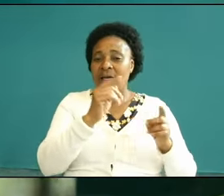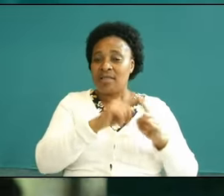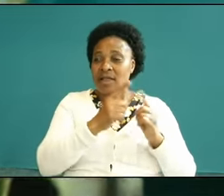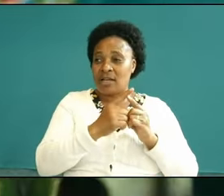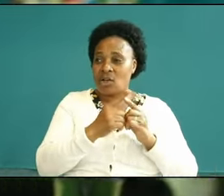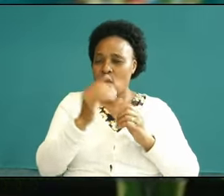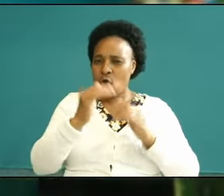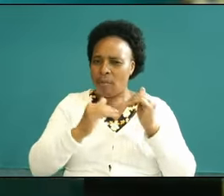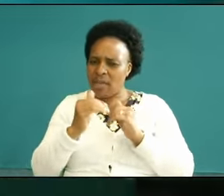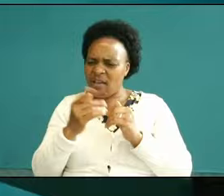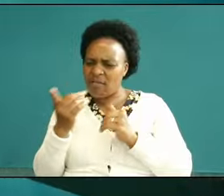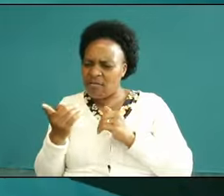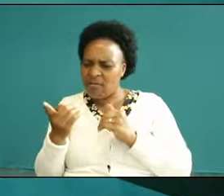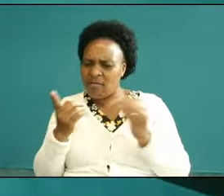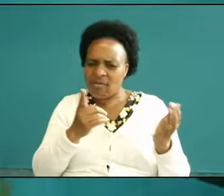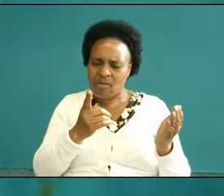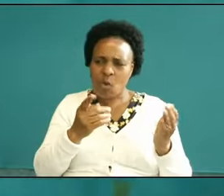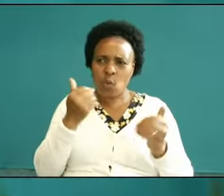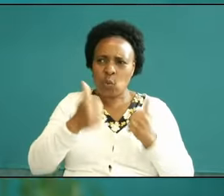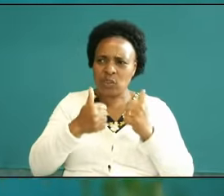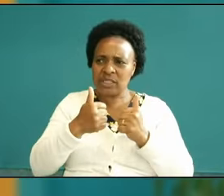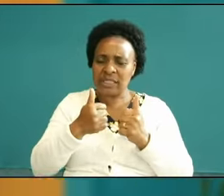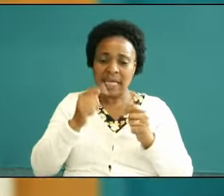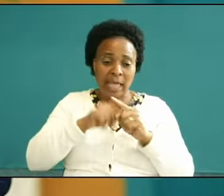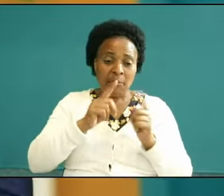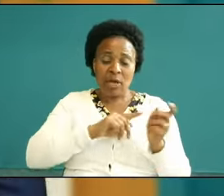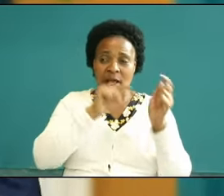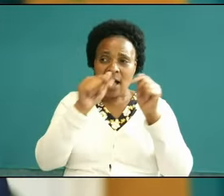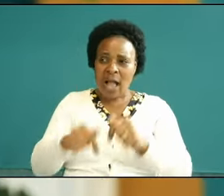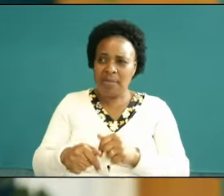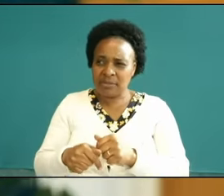somewhere and the Bible was telling me you know when they come they attack you and they come